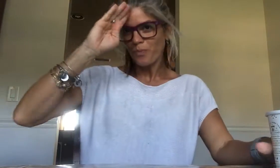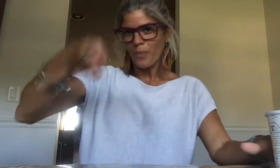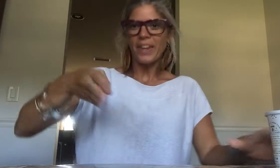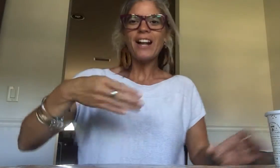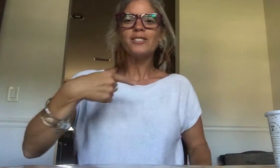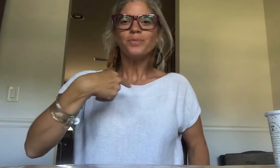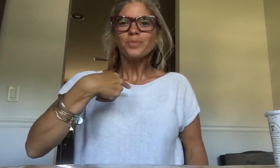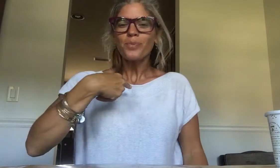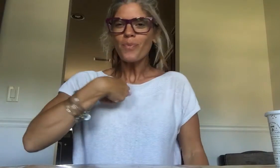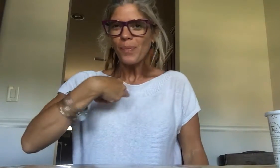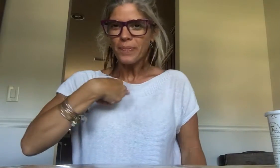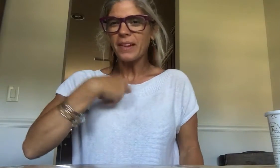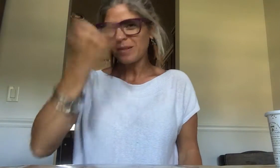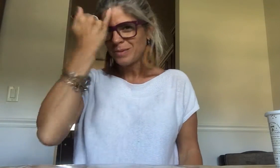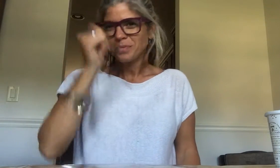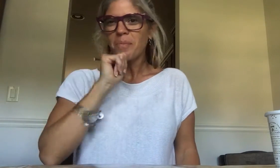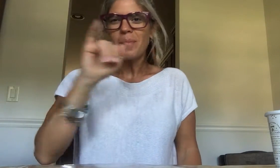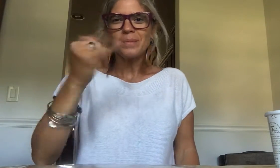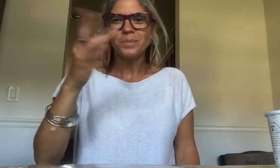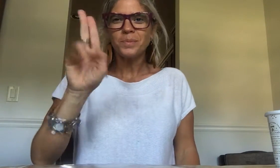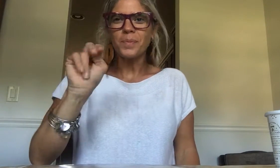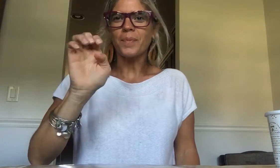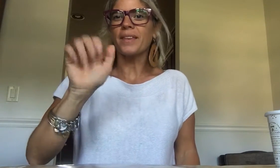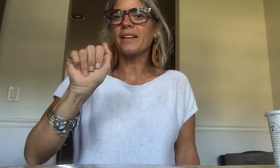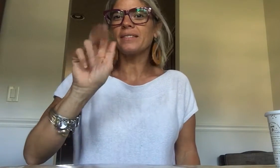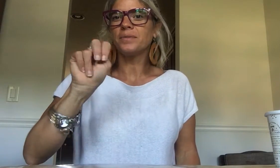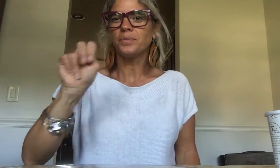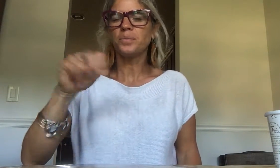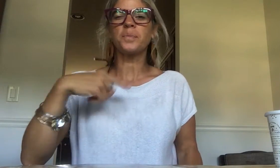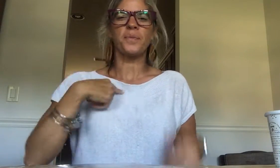Hello! I'm (sign name) June Ann.